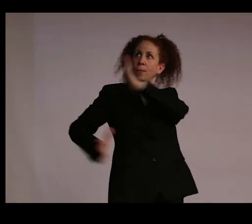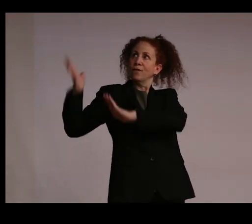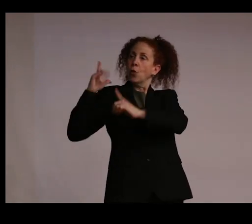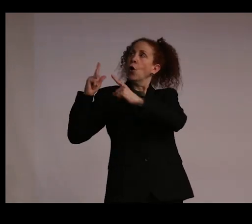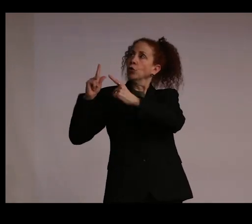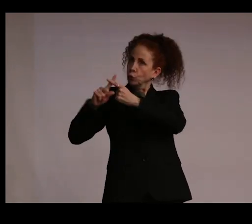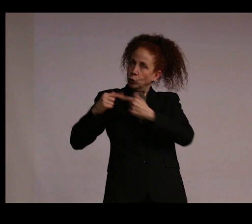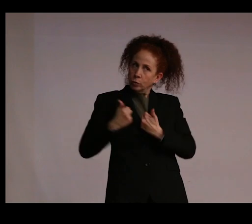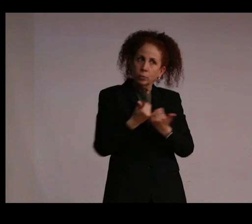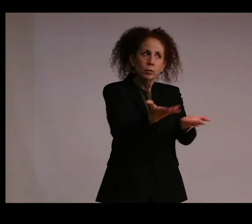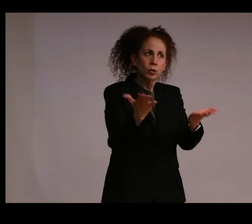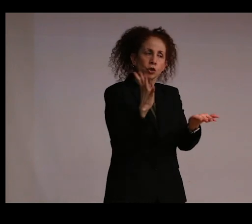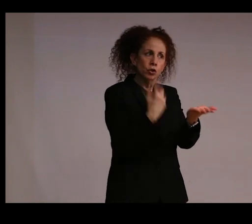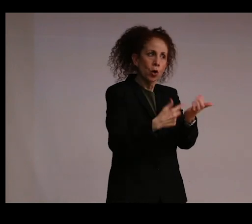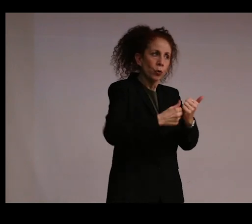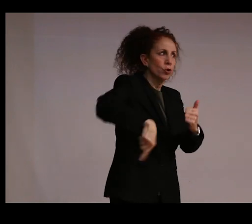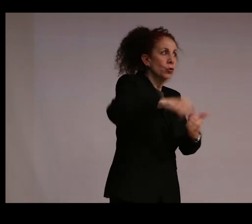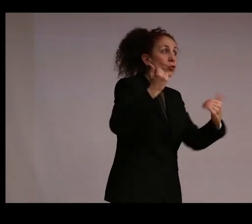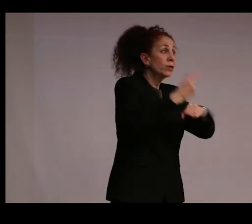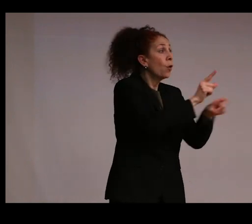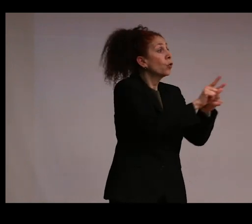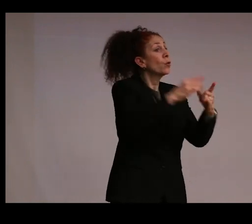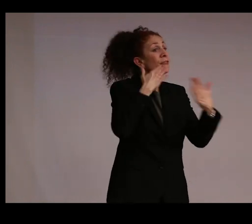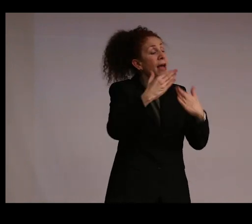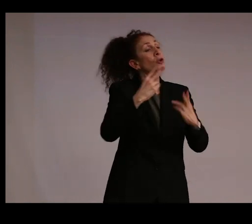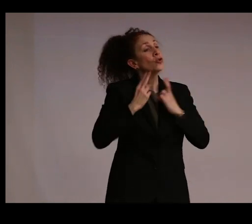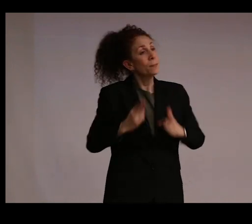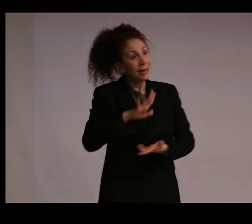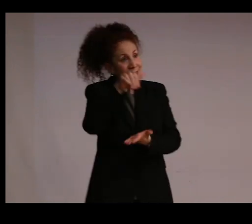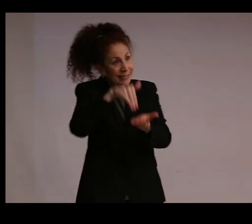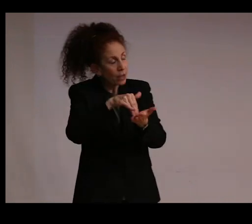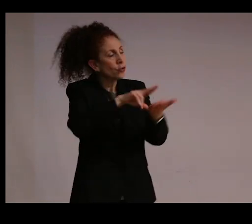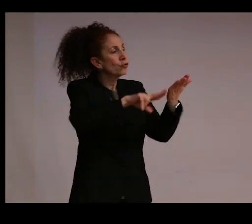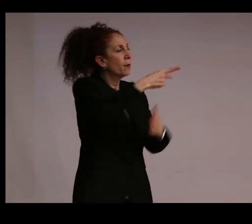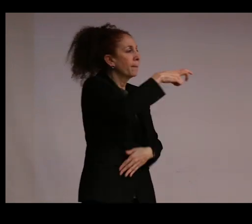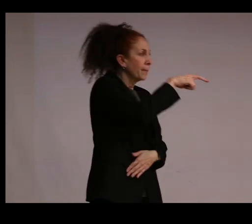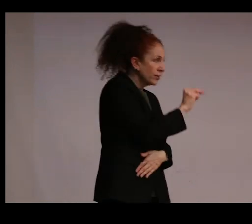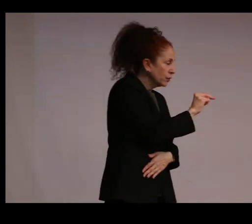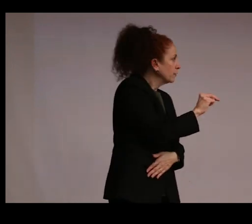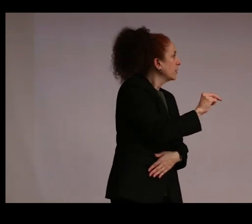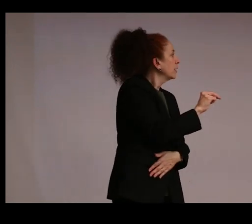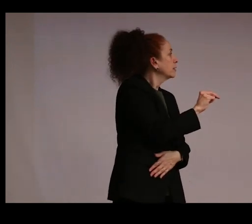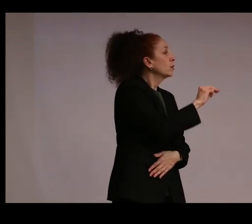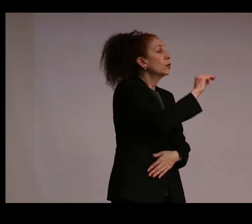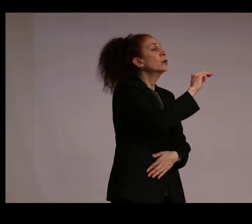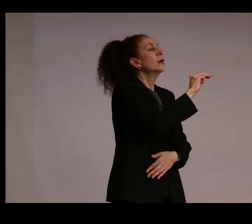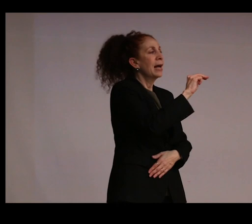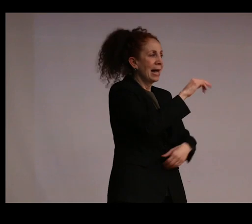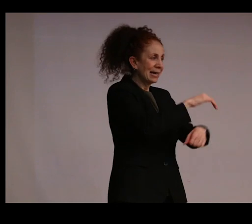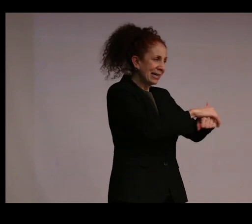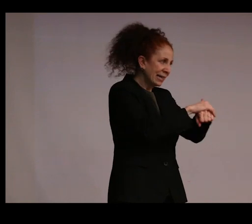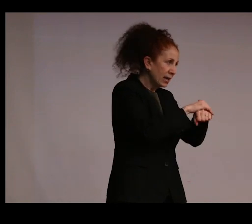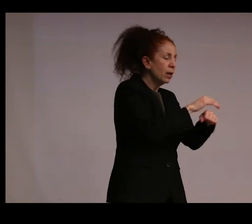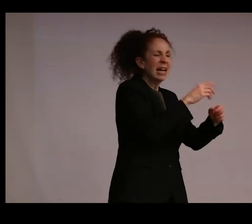I also want to thank the Wolf Humanities Center, the University of Pennsylvania, specifically James English, Sara Varney, Sarah Milinski, Julie